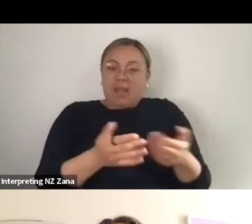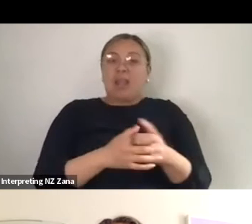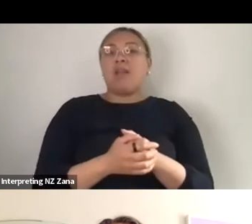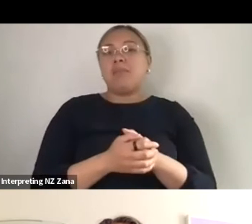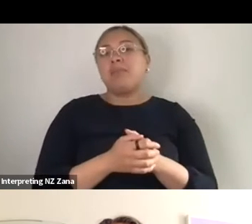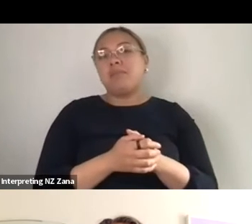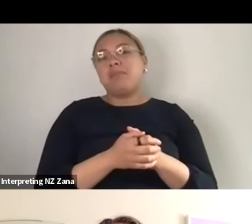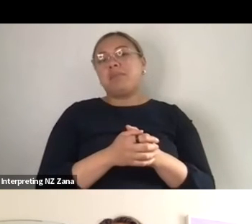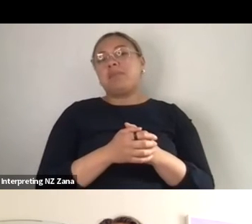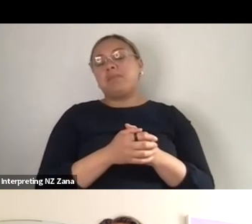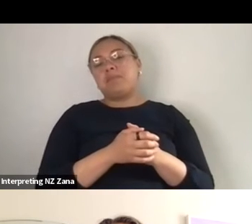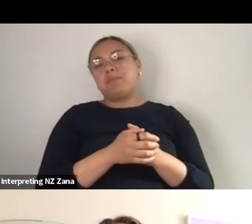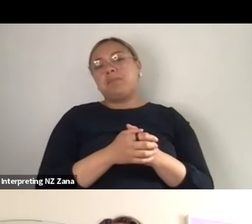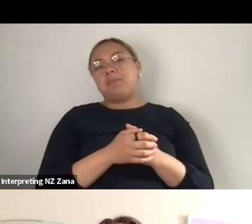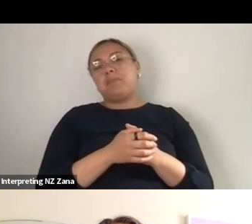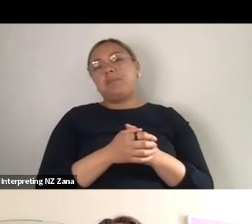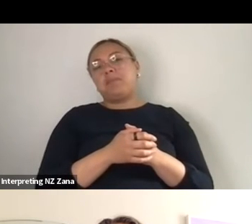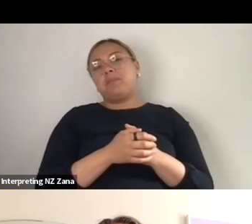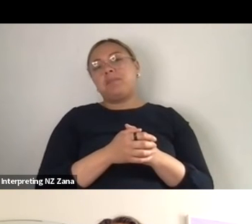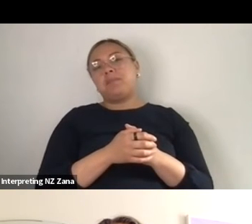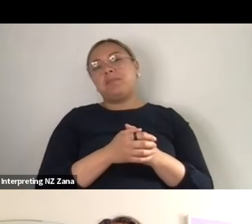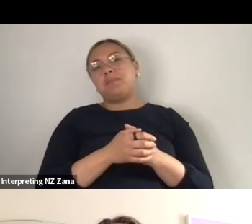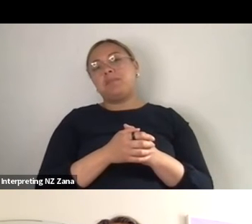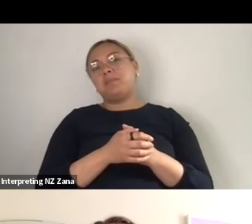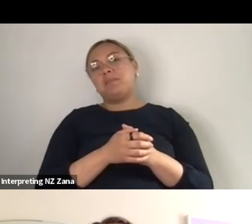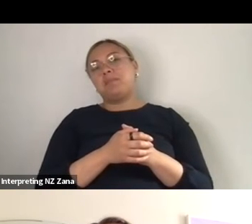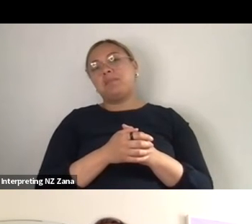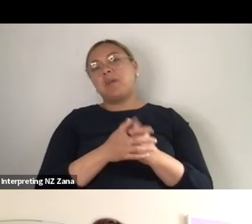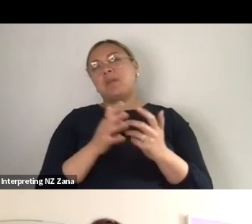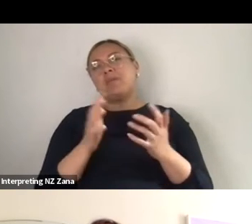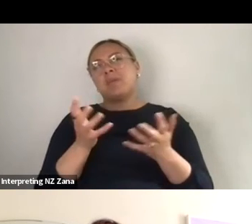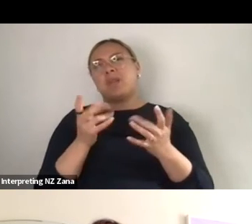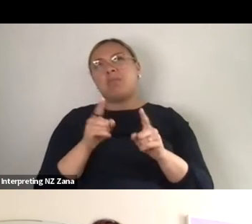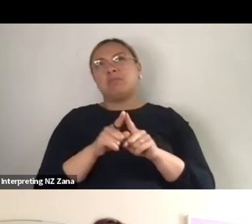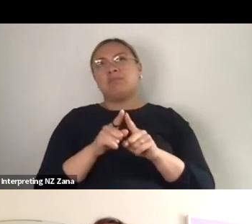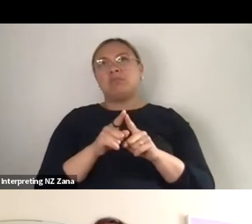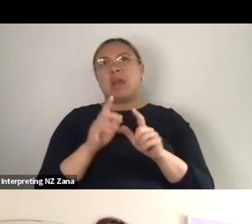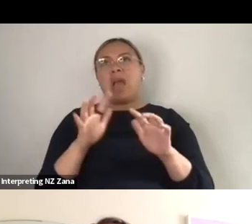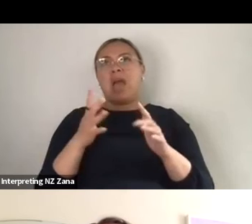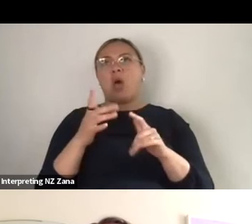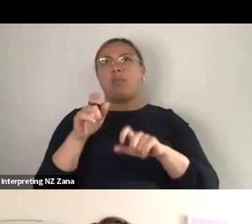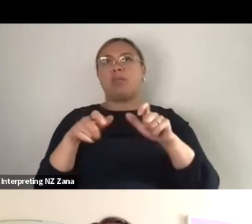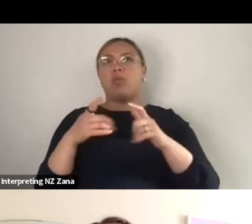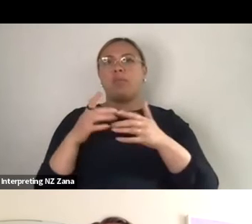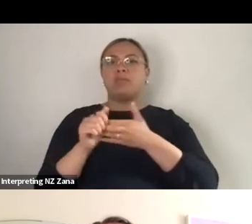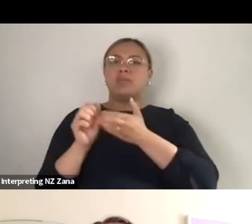we find ways in which people are much more alongside and not alone in those practices,